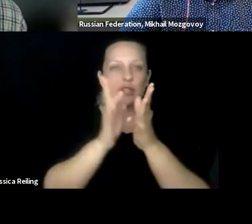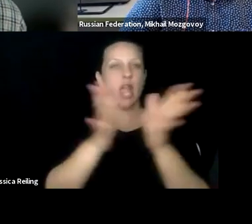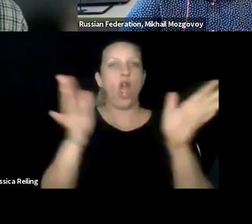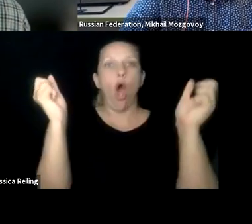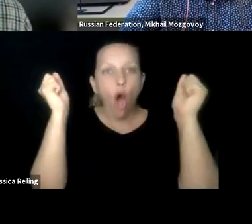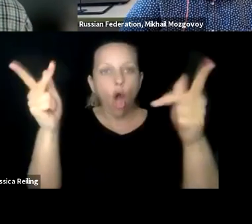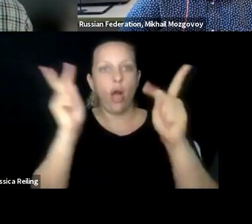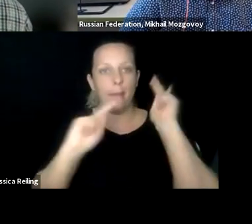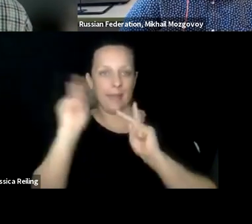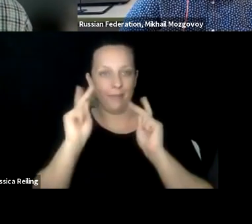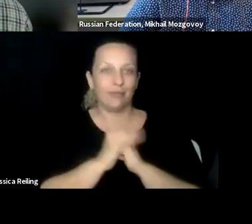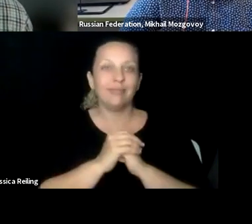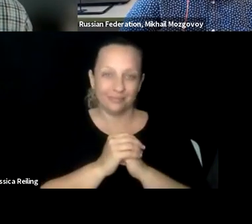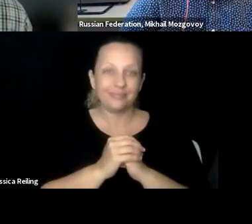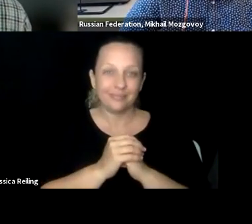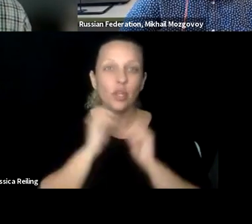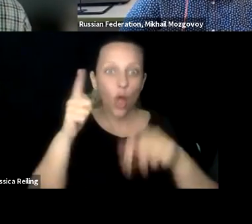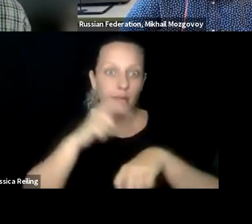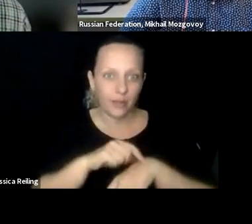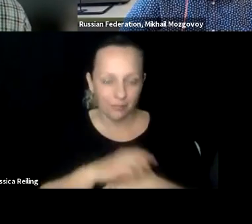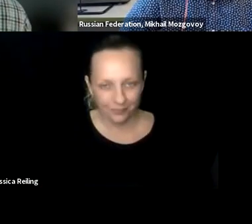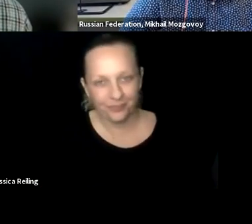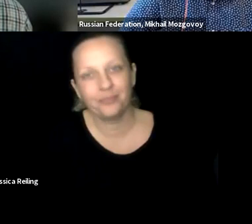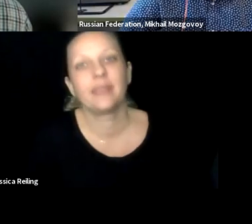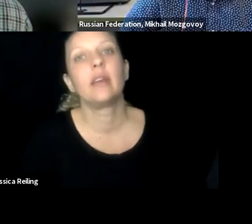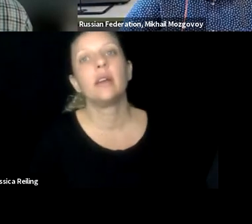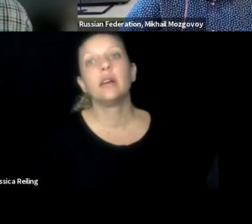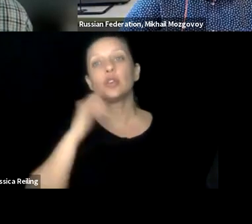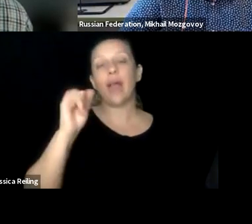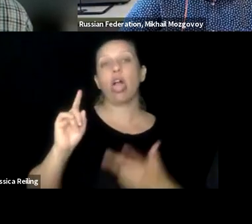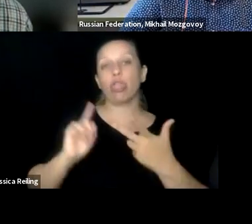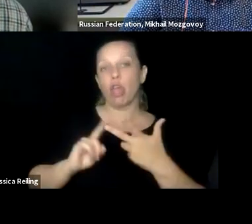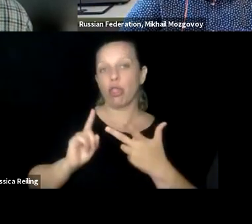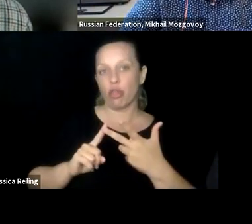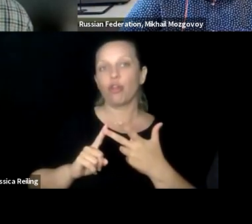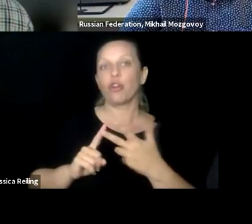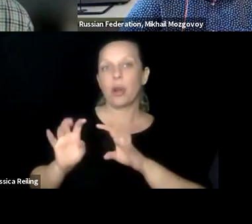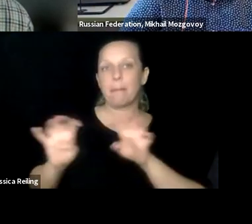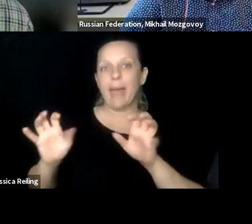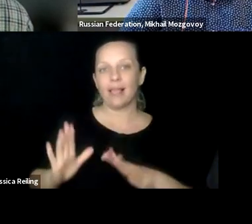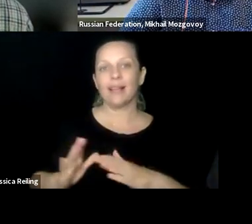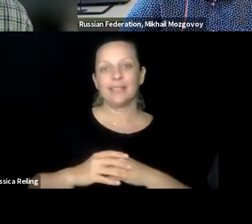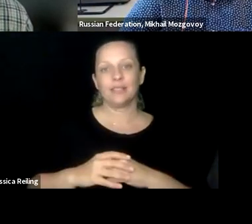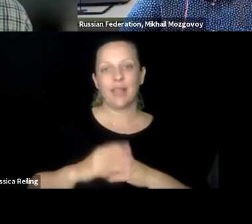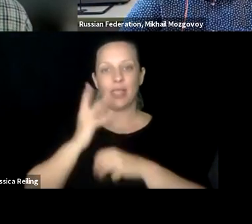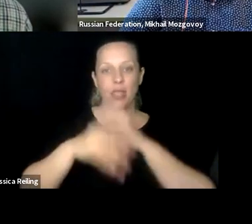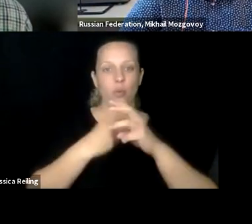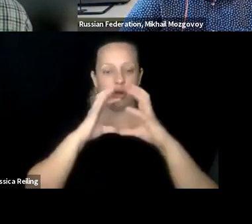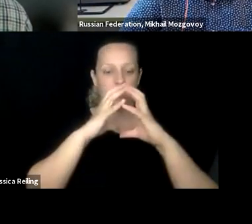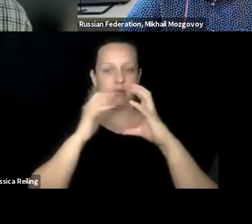Than k you so much. Let's come to our third panelist,